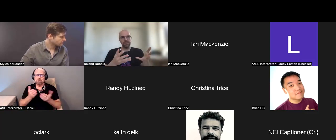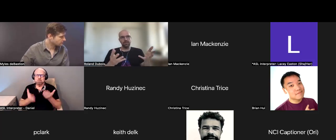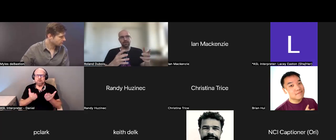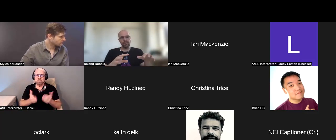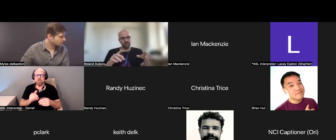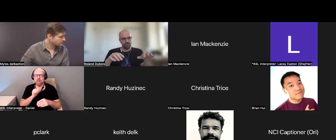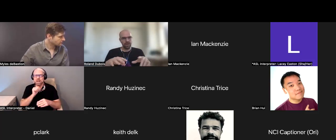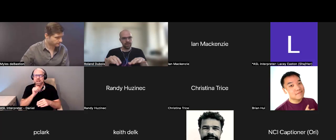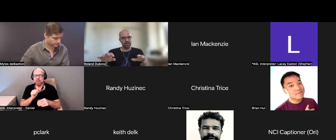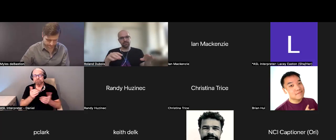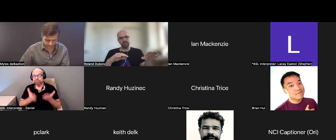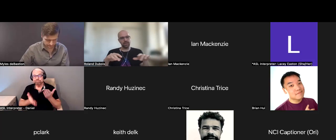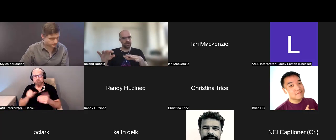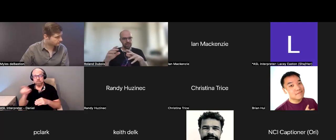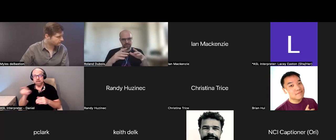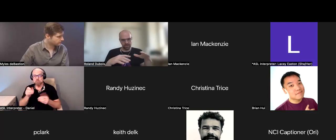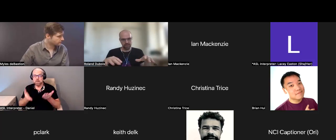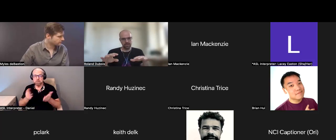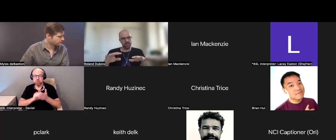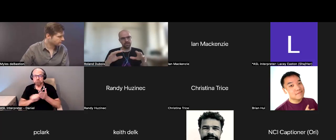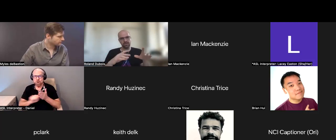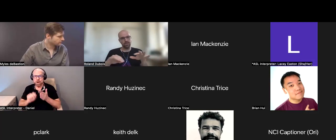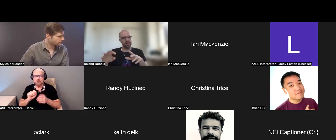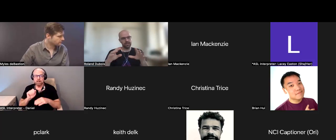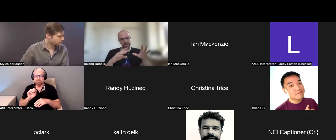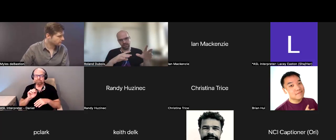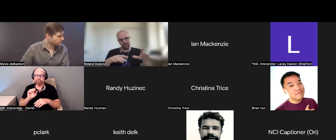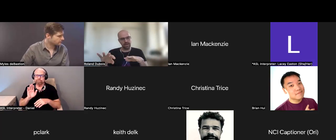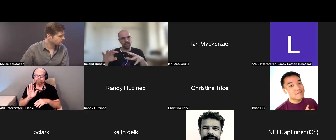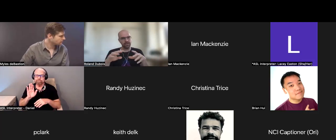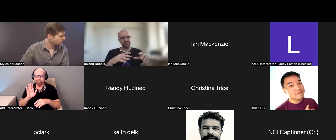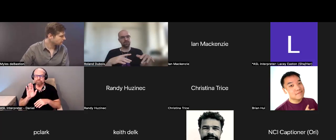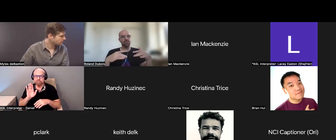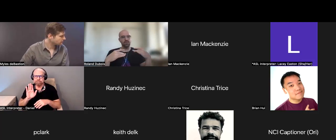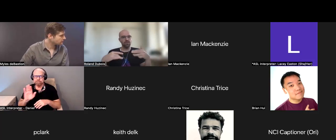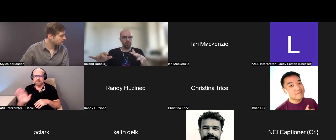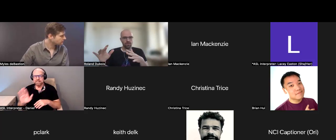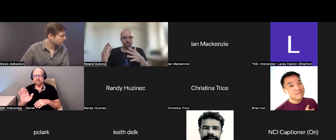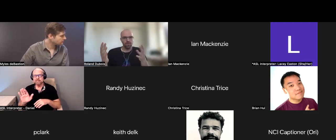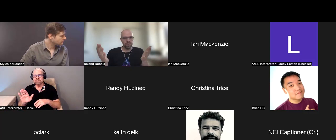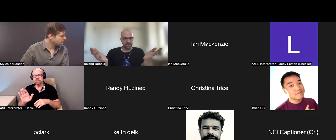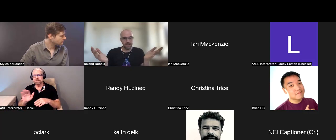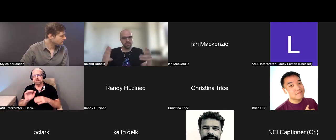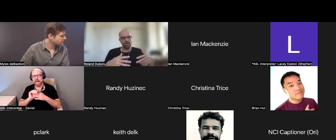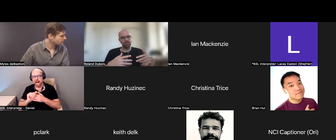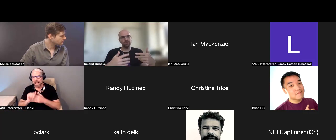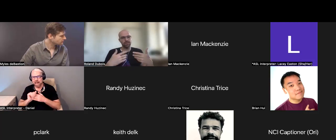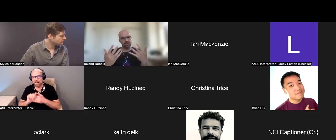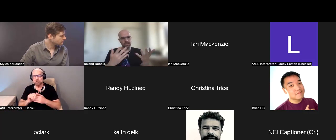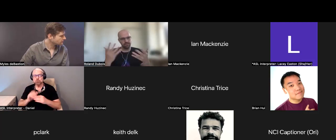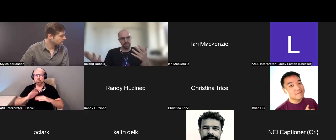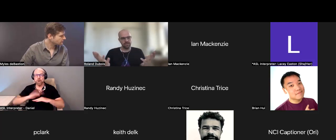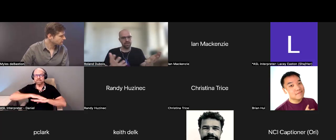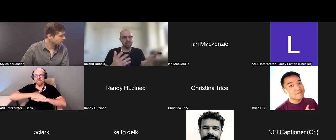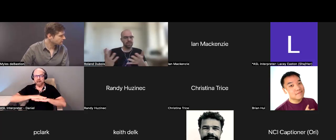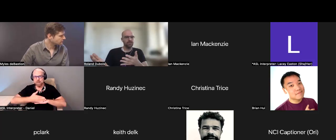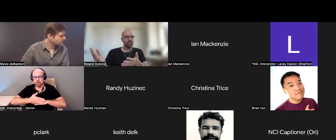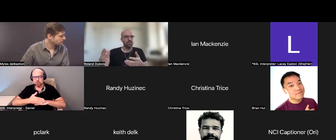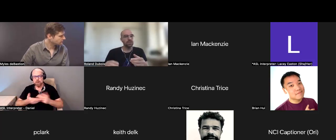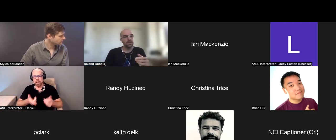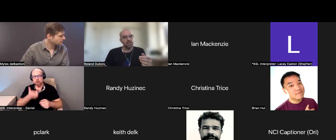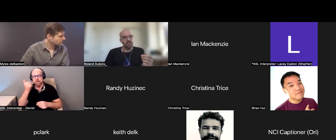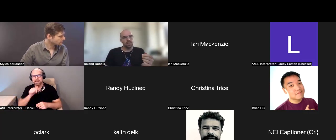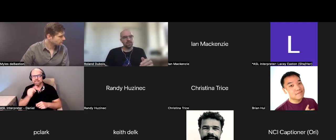He might be writing his comments, his guidance, on his laptop, because he does not see a visual. So